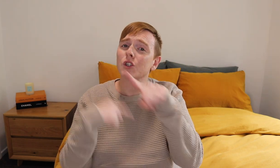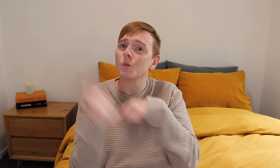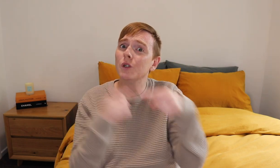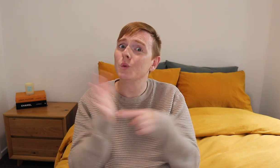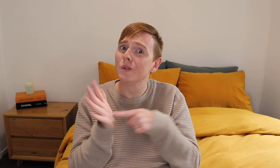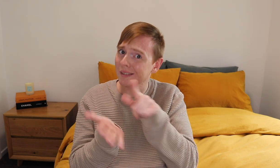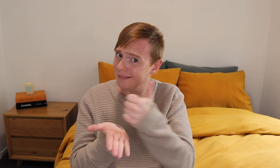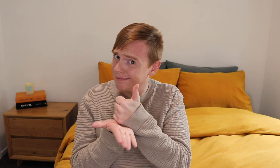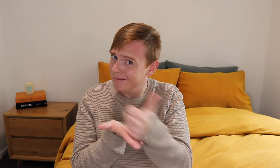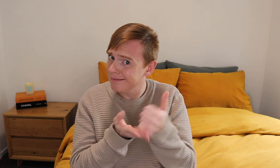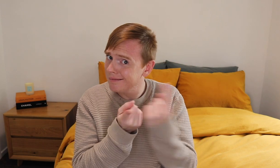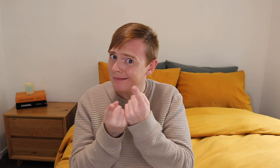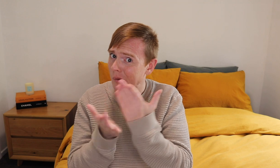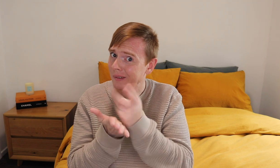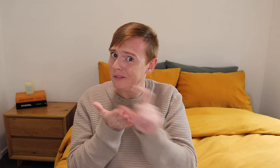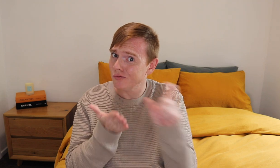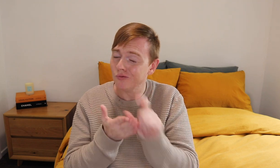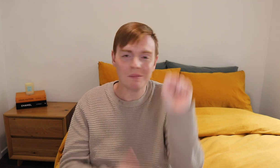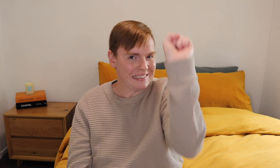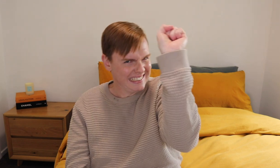Q: Is Twirly Tuesday a regular thing on your Instagram post?